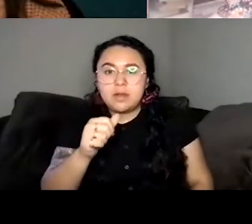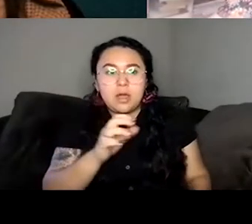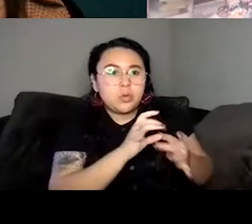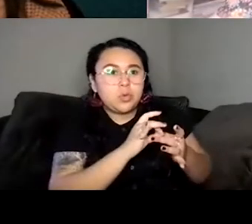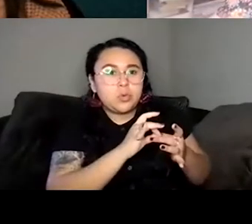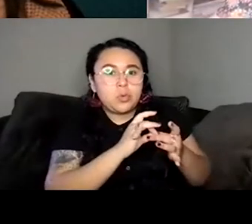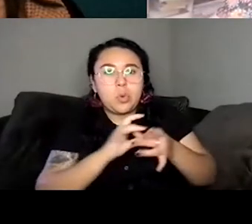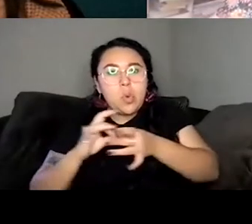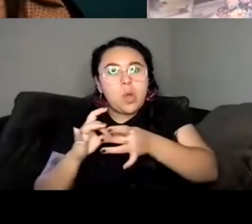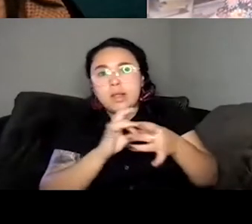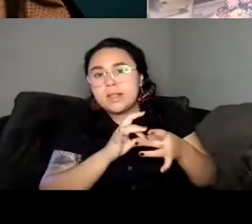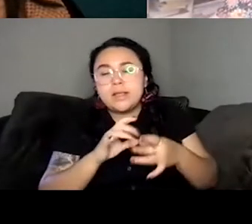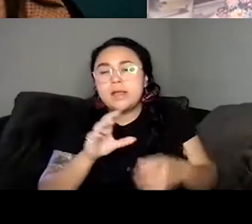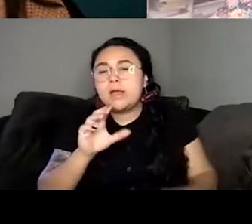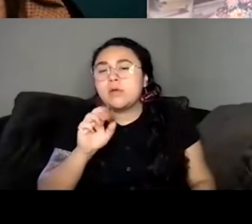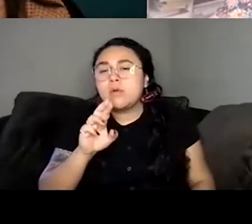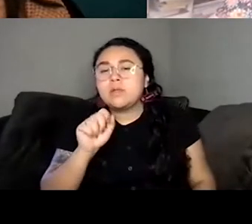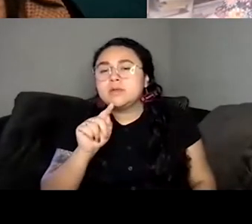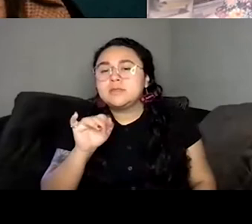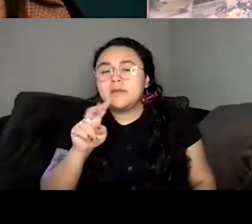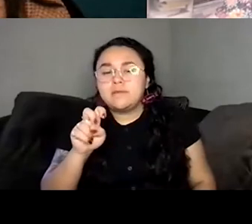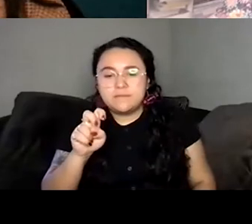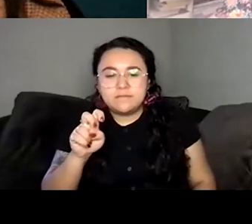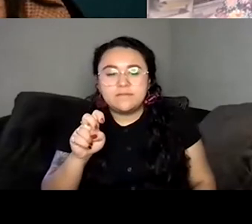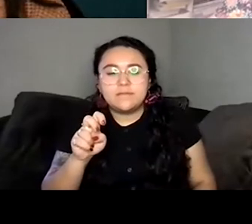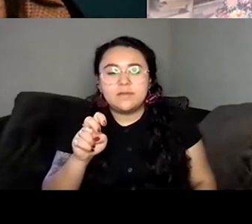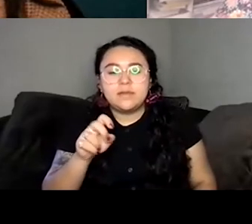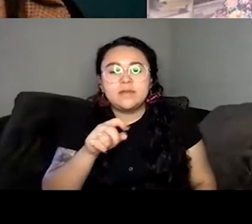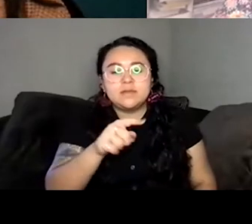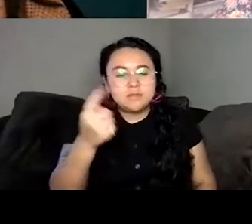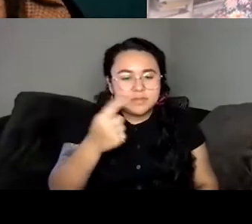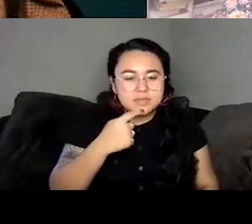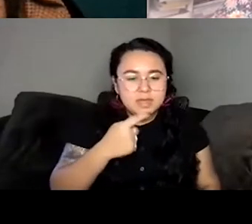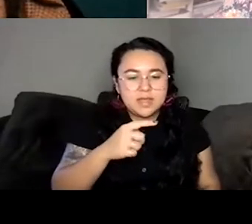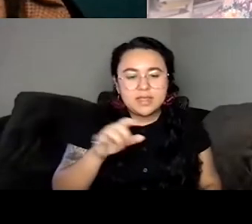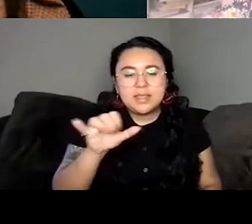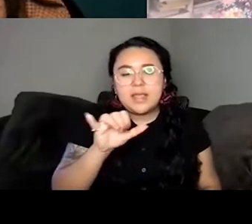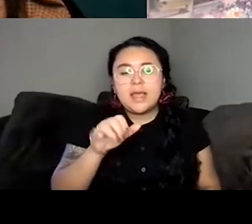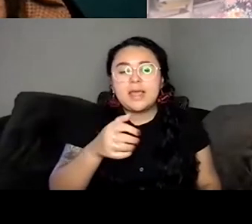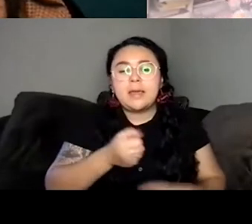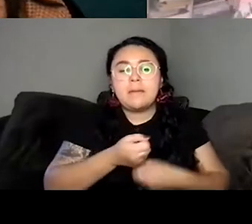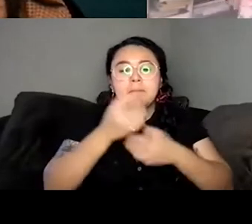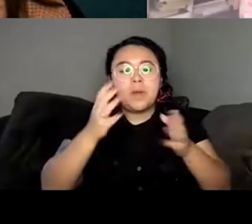compliment from uni. I really wanted them to make, you know, intuitive sense. I didn't